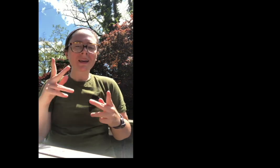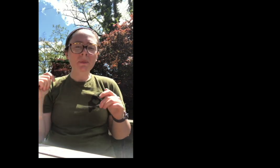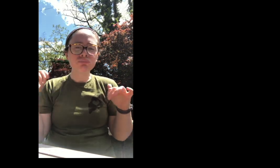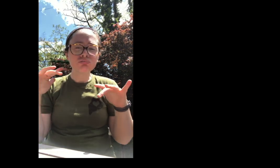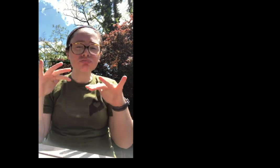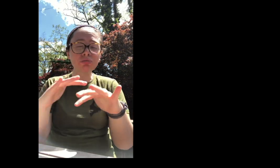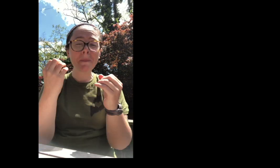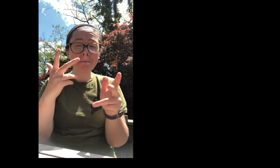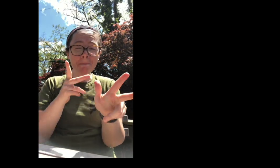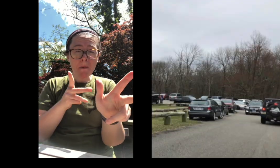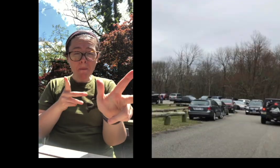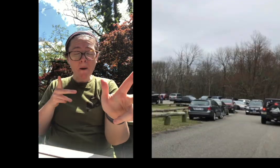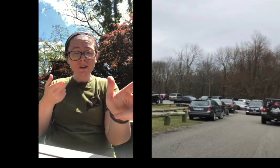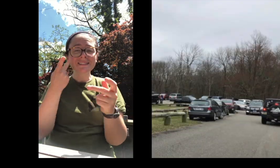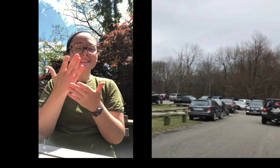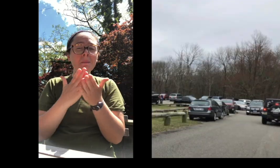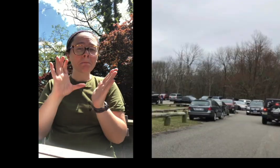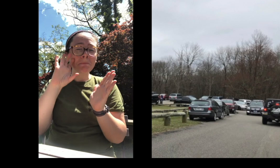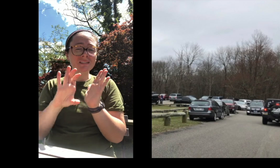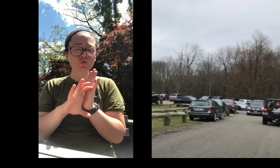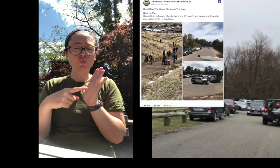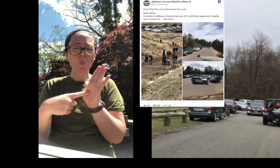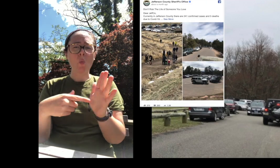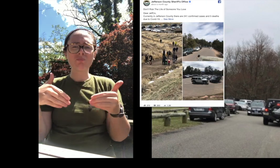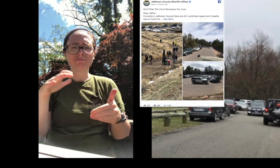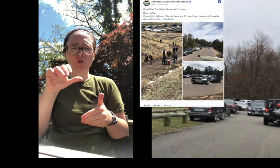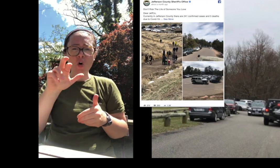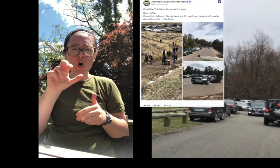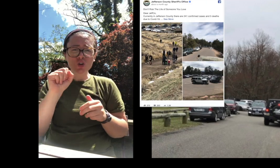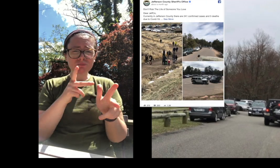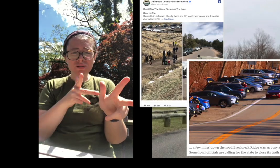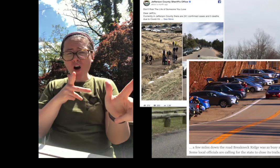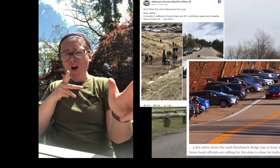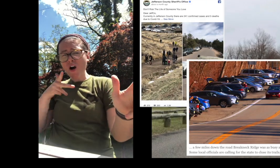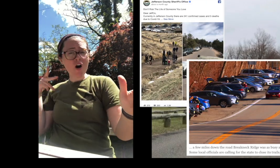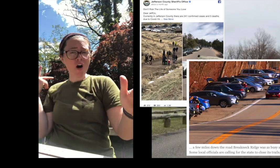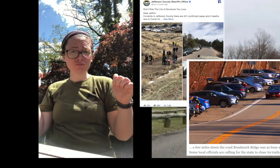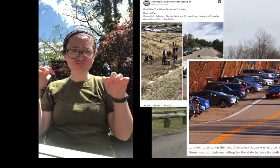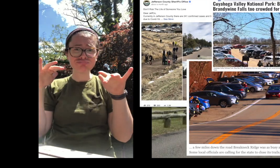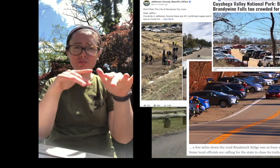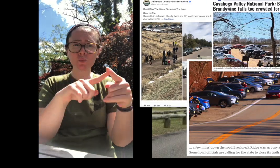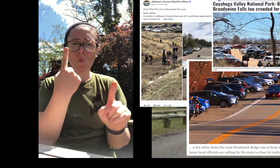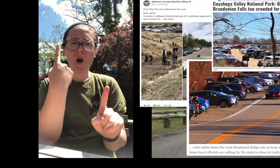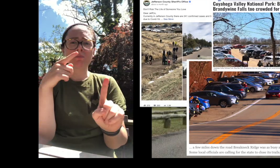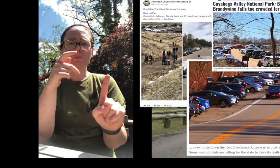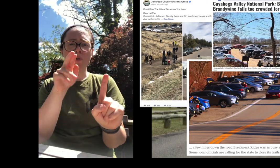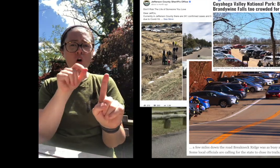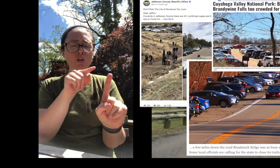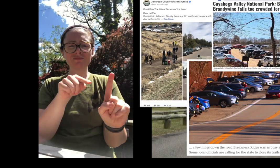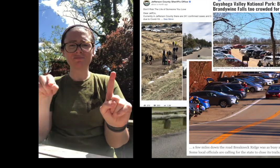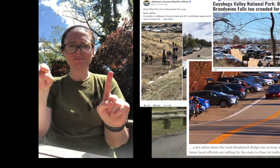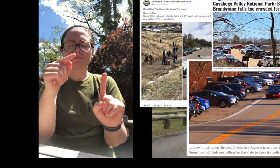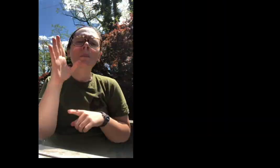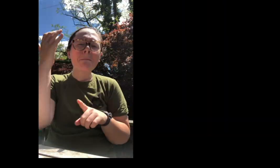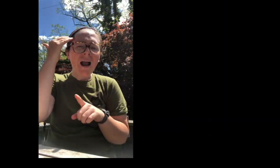driving there parking lots are overcrowding as you can see in these pictures, cars are lining up and parks are closing because of this.